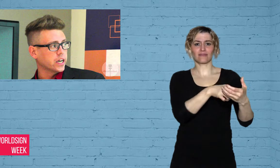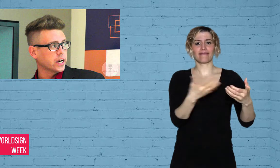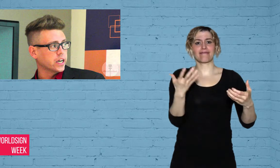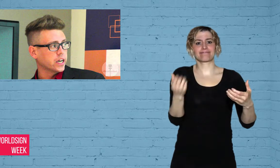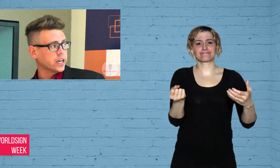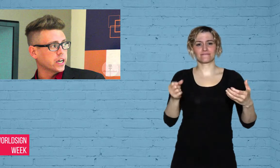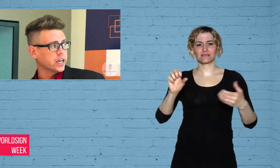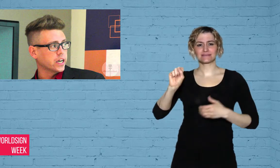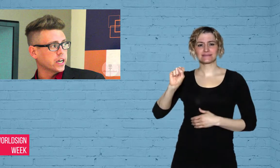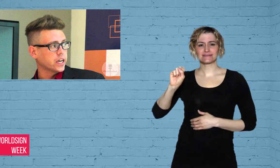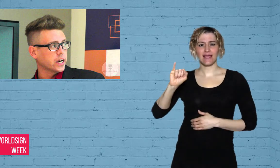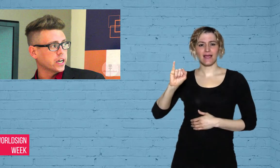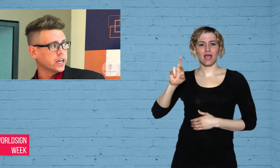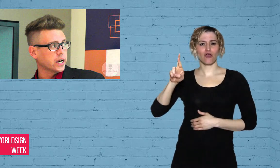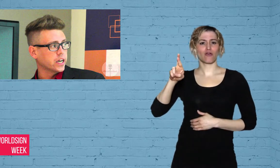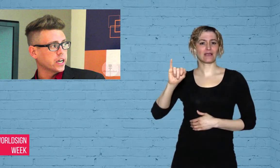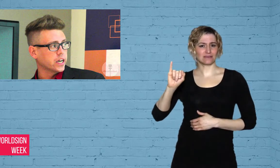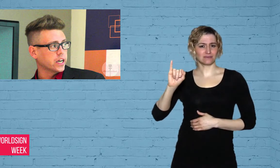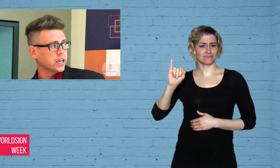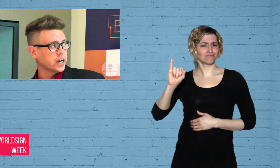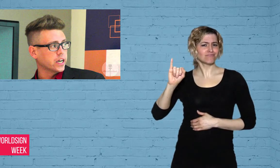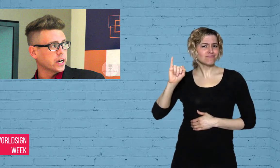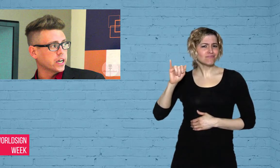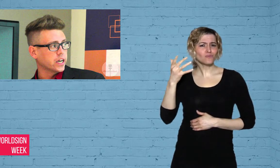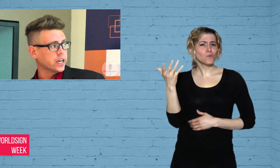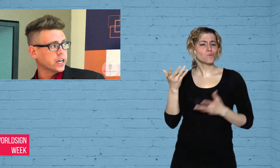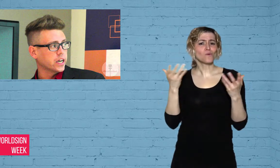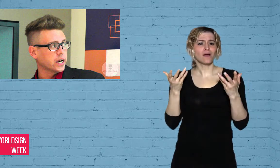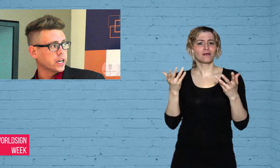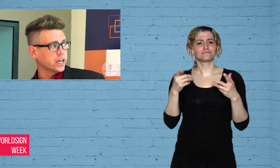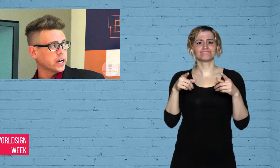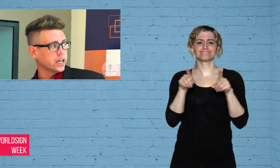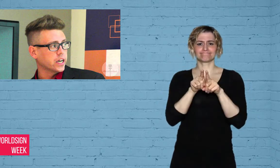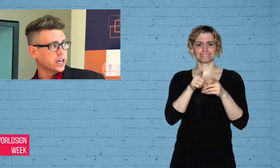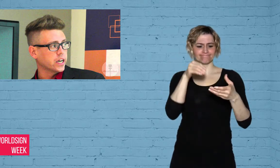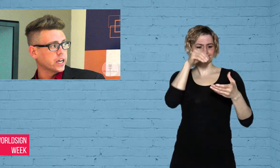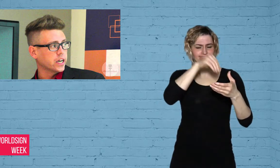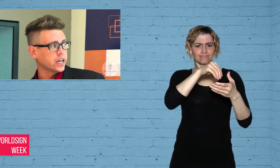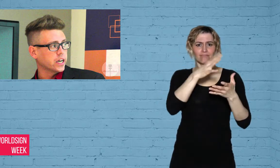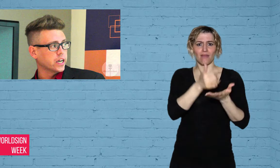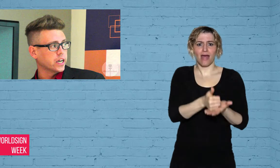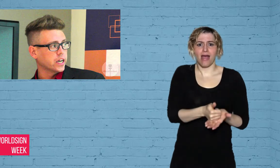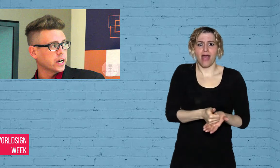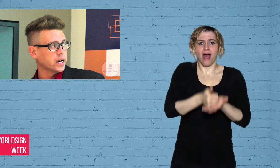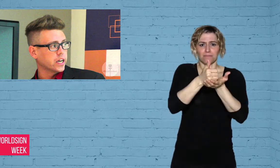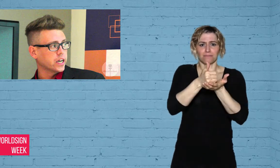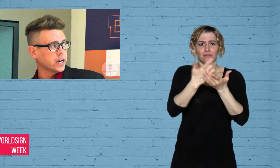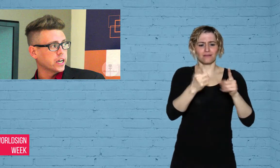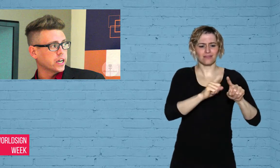are developed with hearing norms